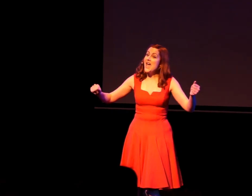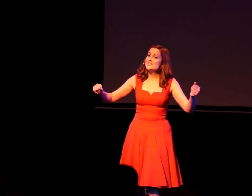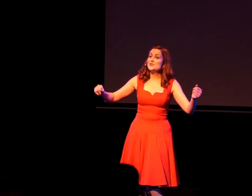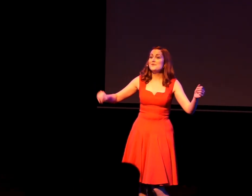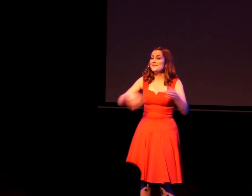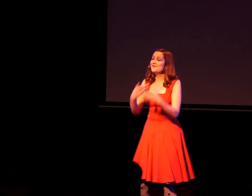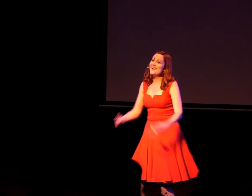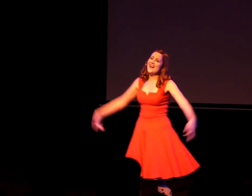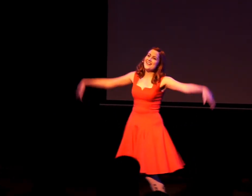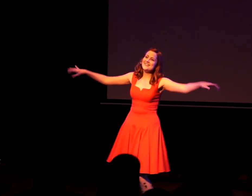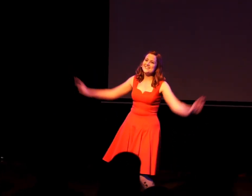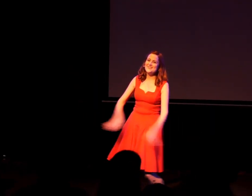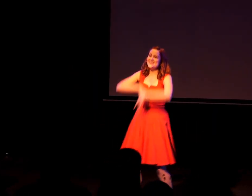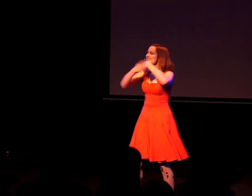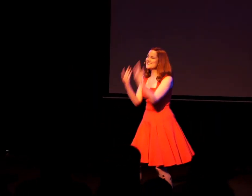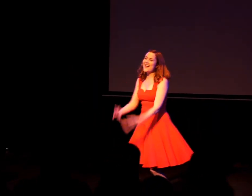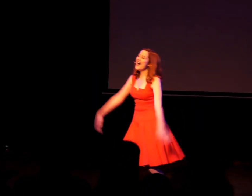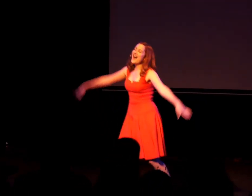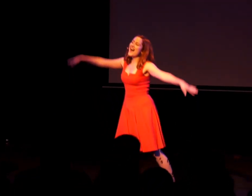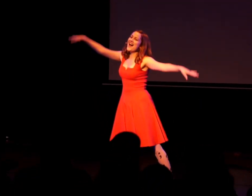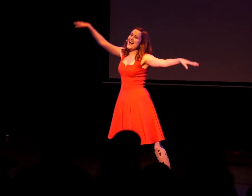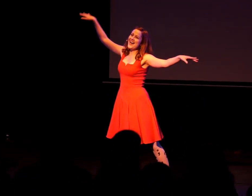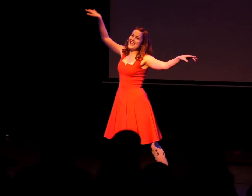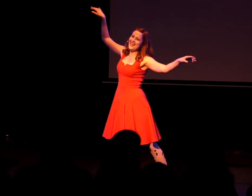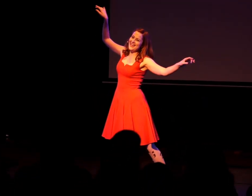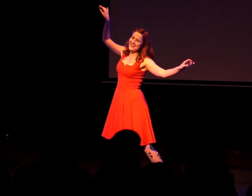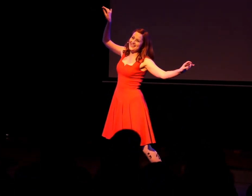and you'd been flung into the sky.